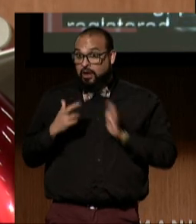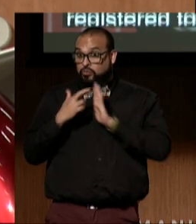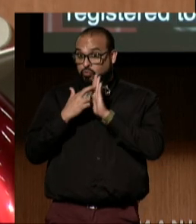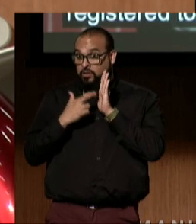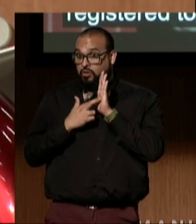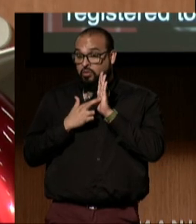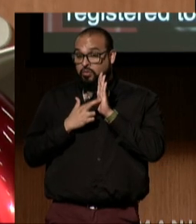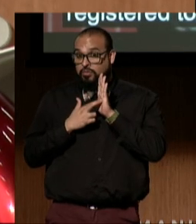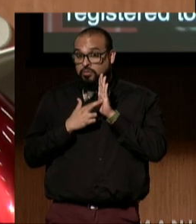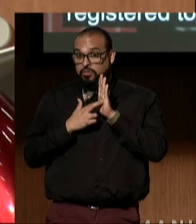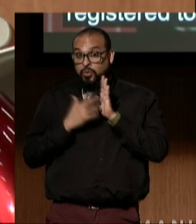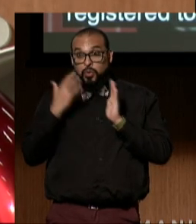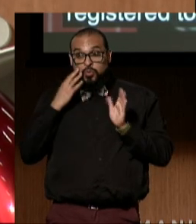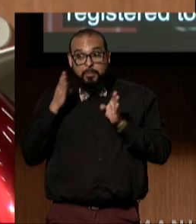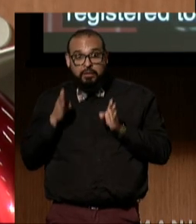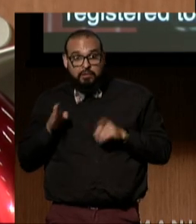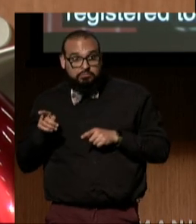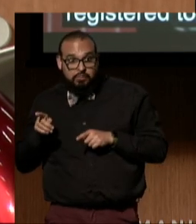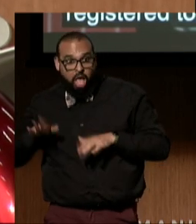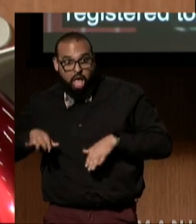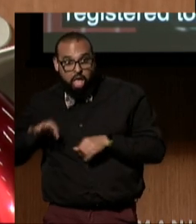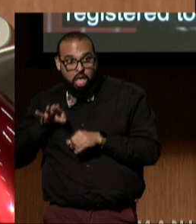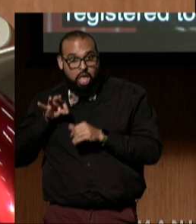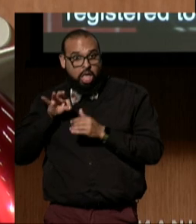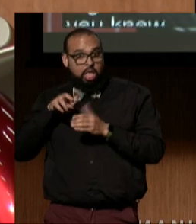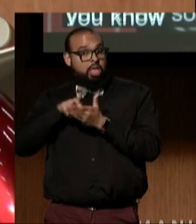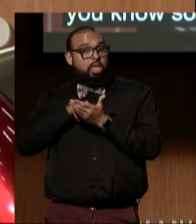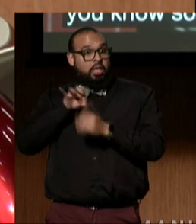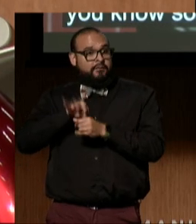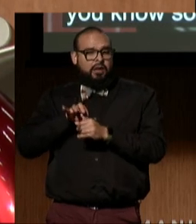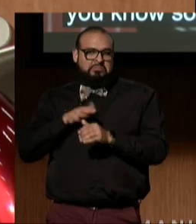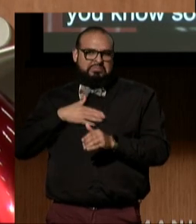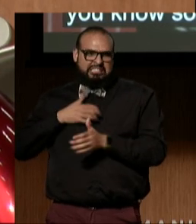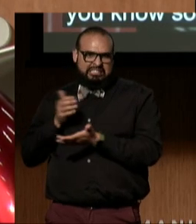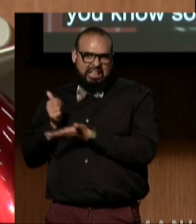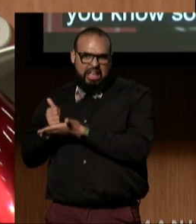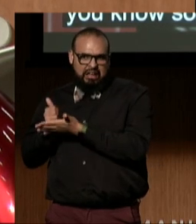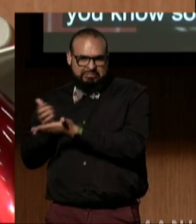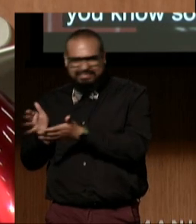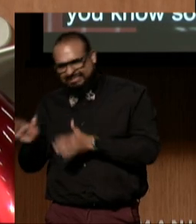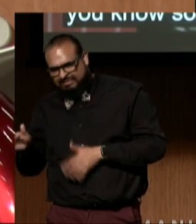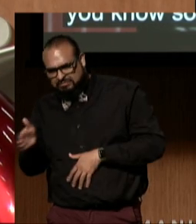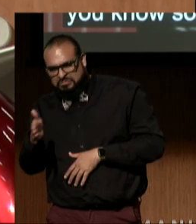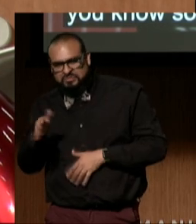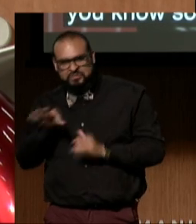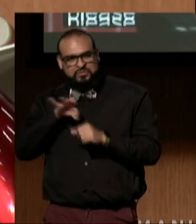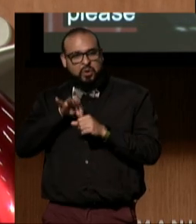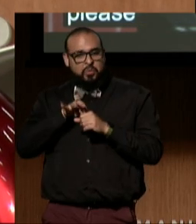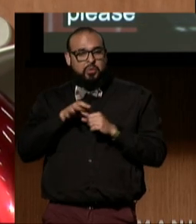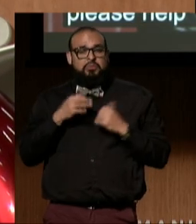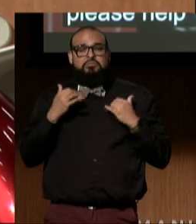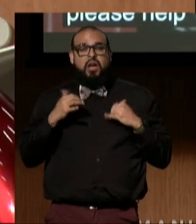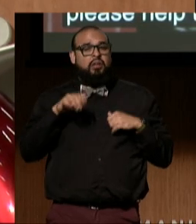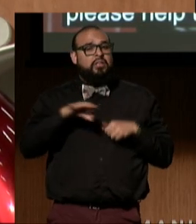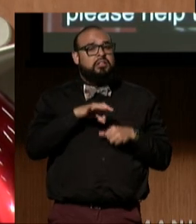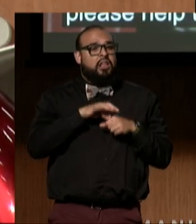and you know someone who isn't registered to vote, please help them vote. This particular election cycle is so important, please.